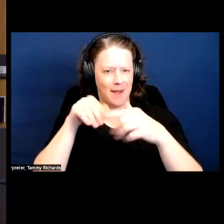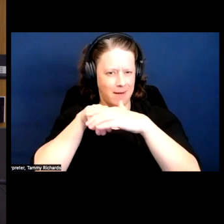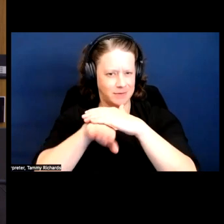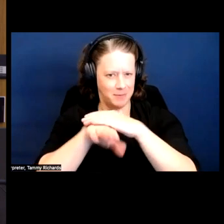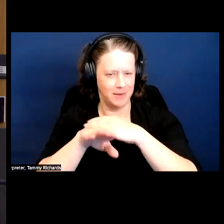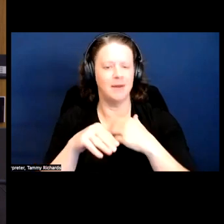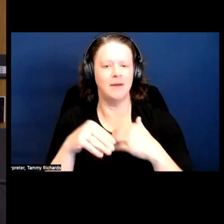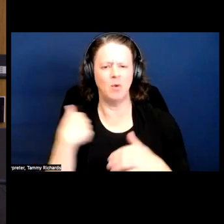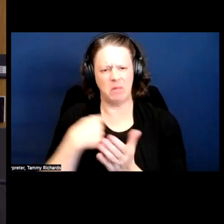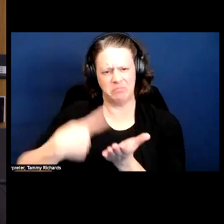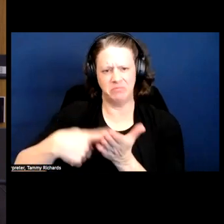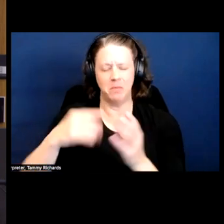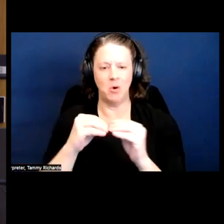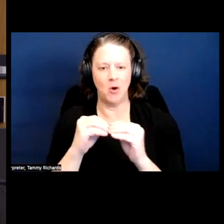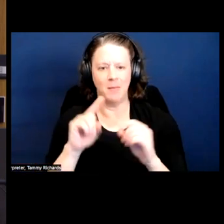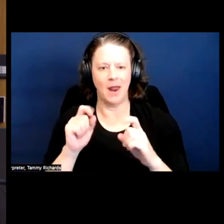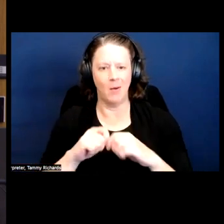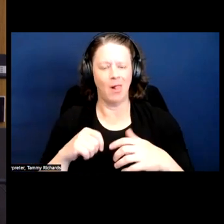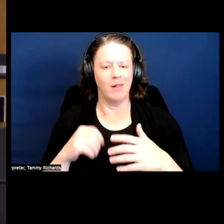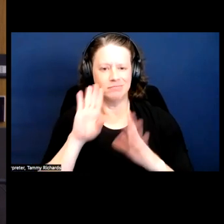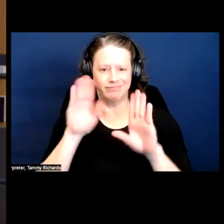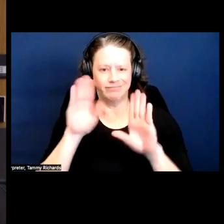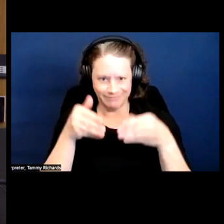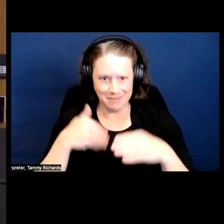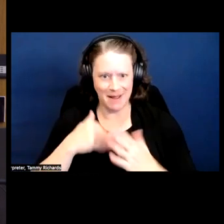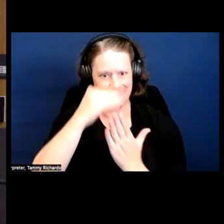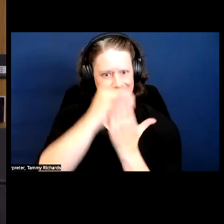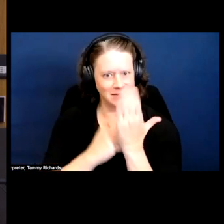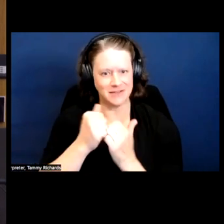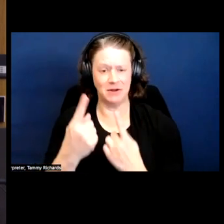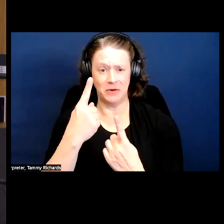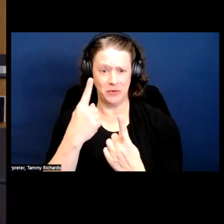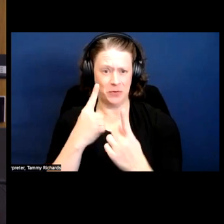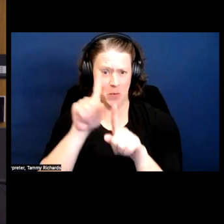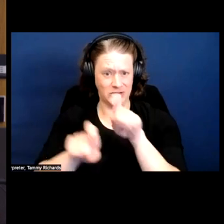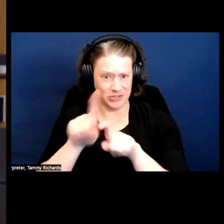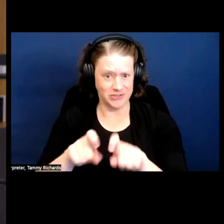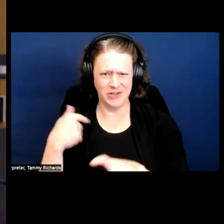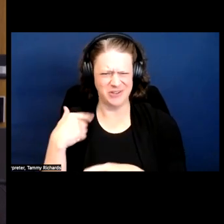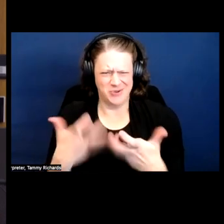But I'm going to go straight to my list of questions, because you don't want to hear from me.